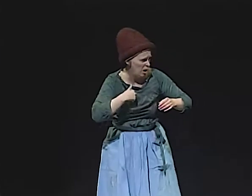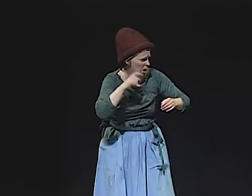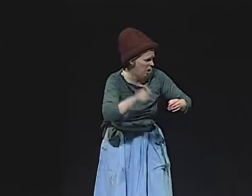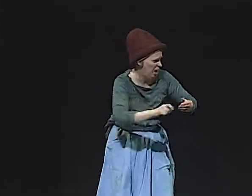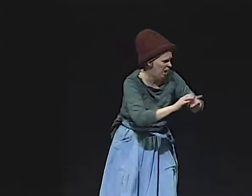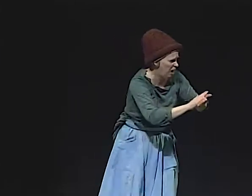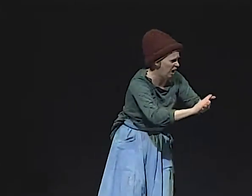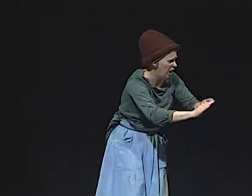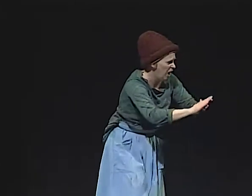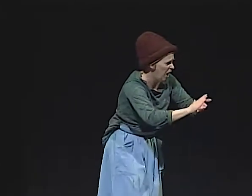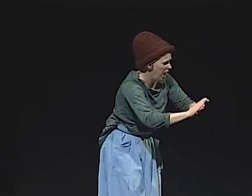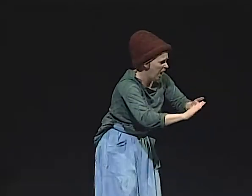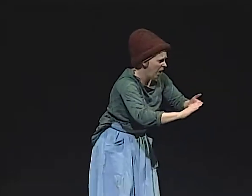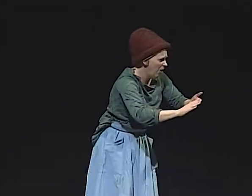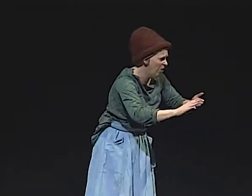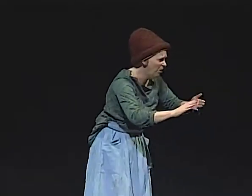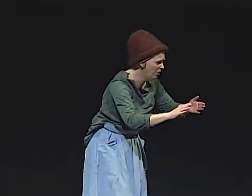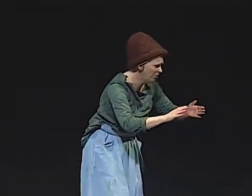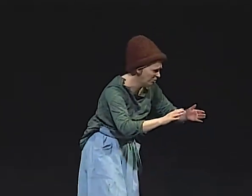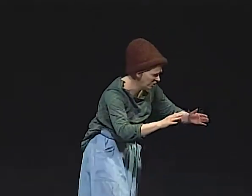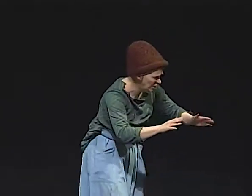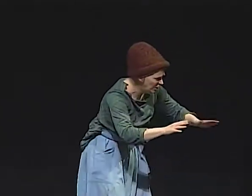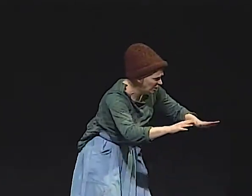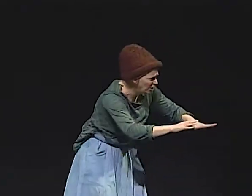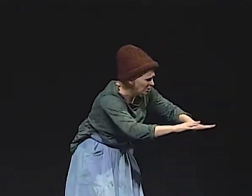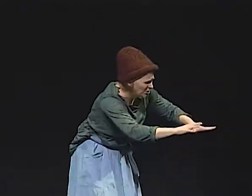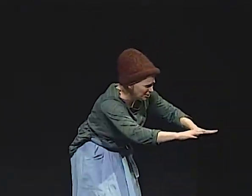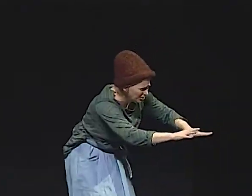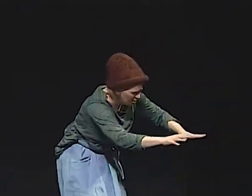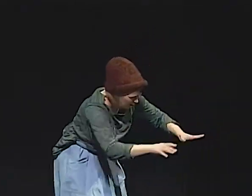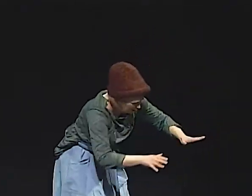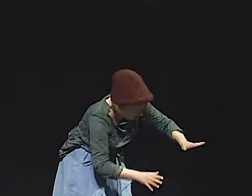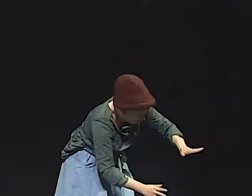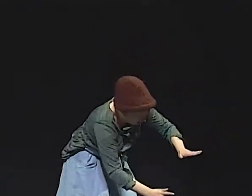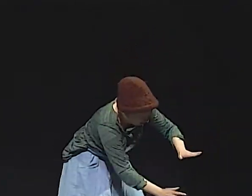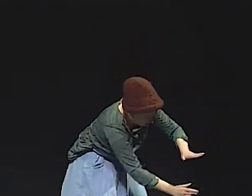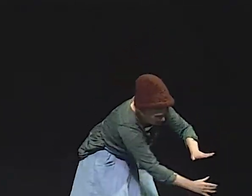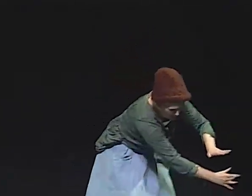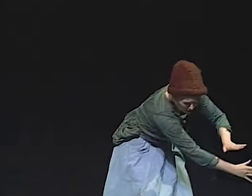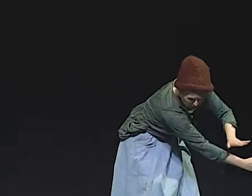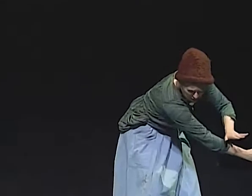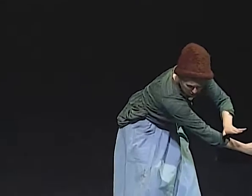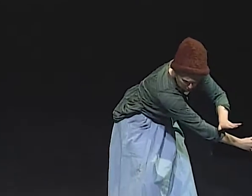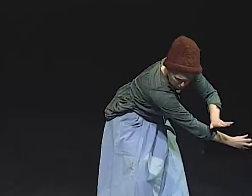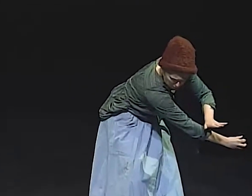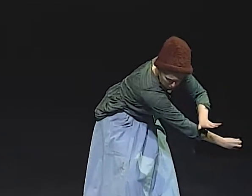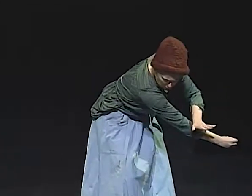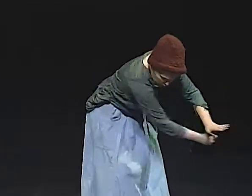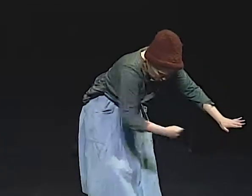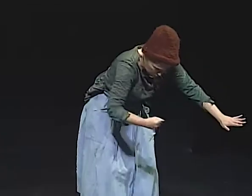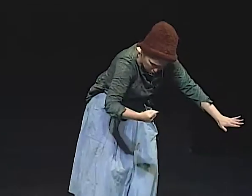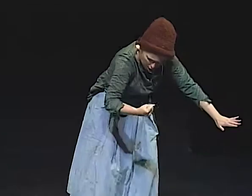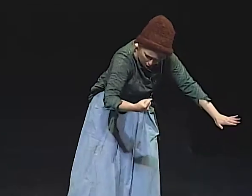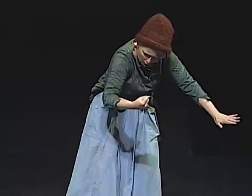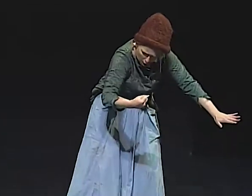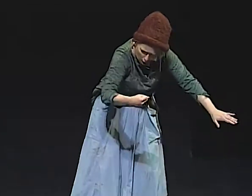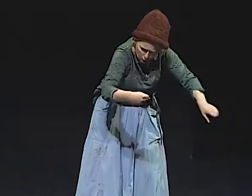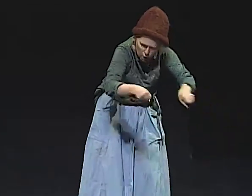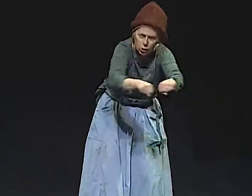OH, I REALIZED THAT'S WHY WE'RE HERE. WE HAVE TO START CLEANING UP. AND I REACHED BACK TO THE BACK OF THIS DRESSER,